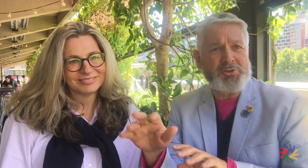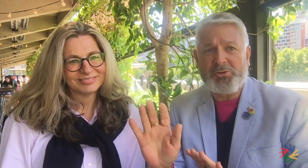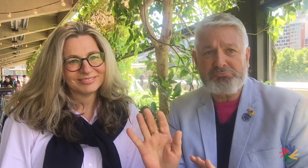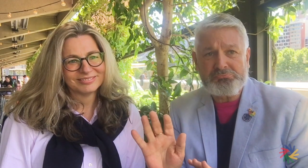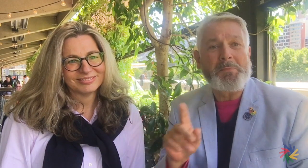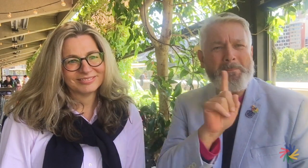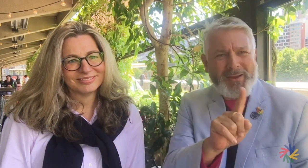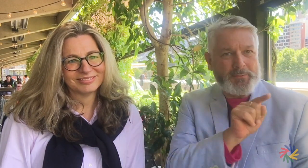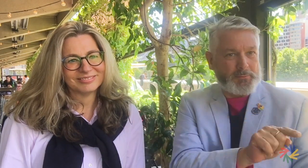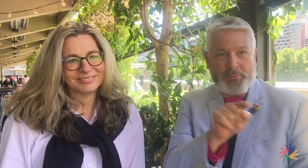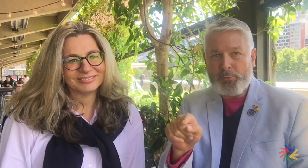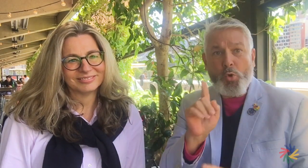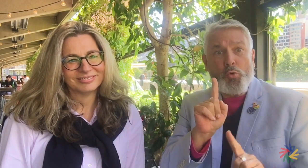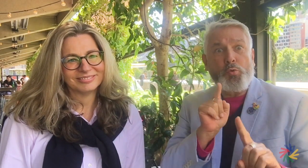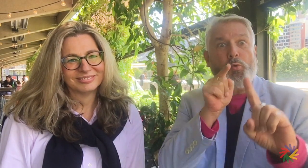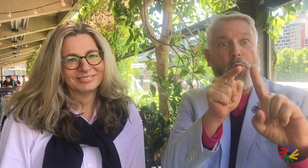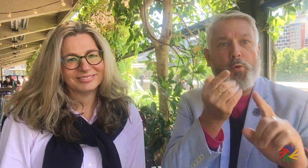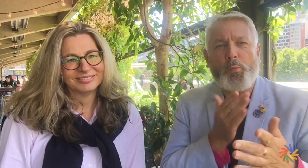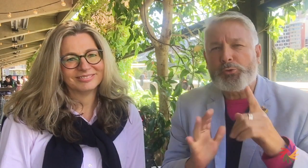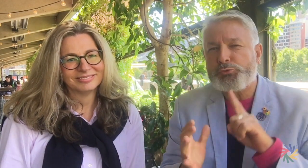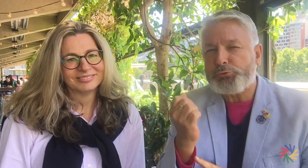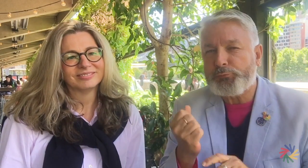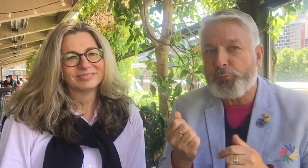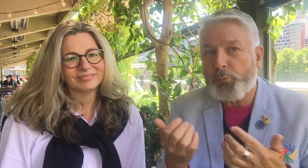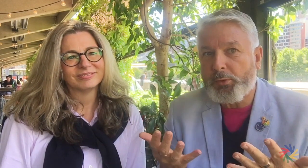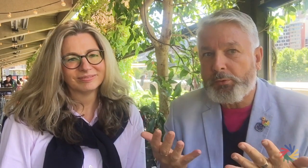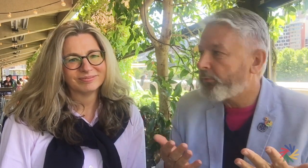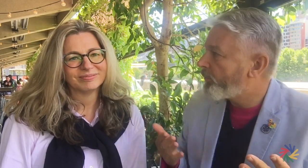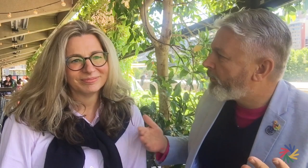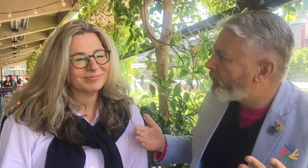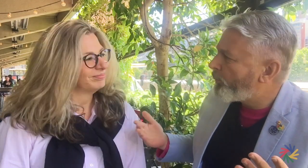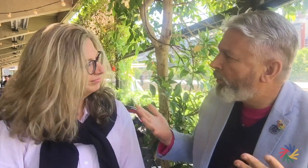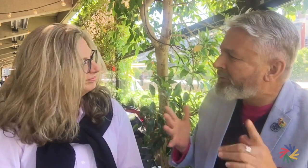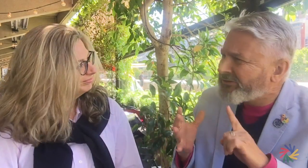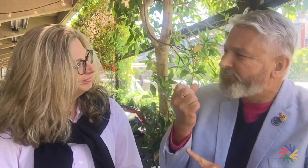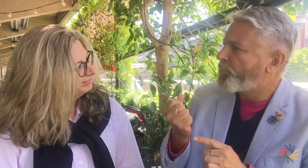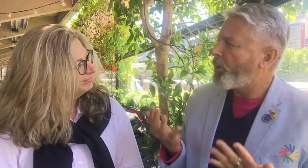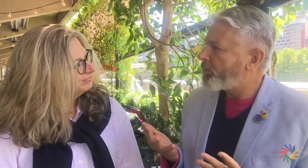What is this, Rebecca?